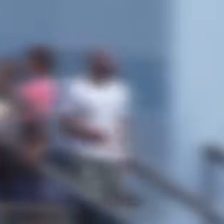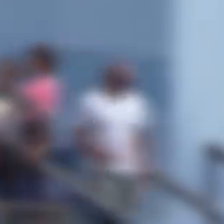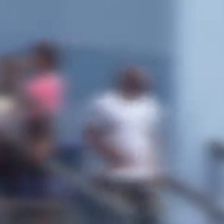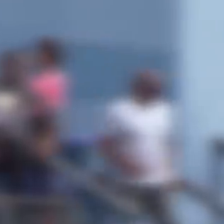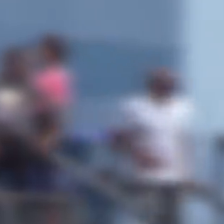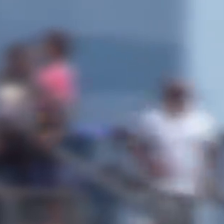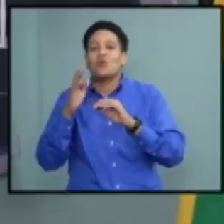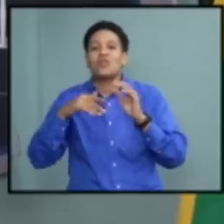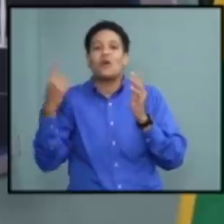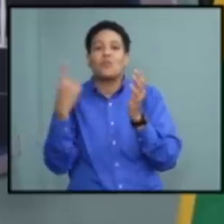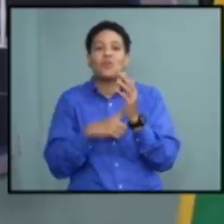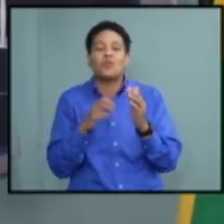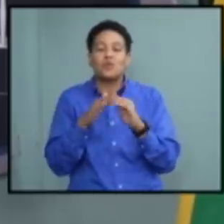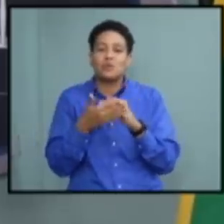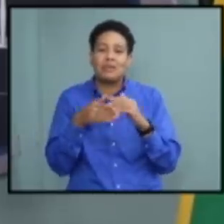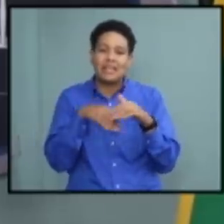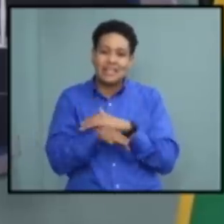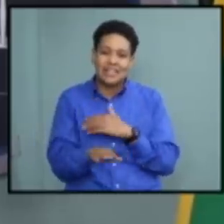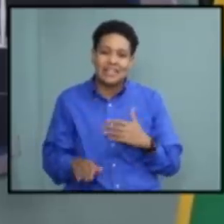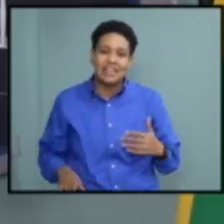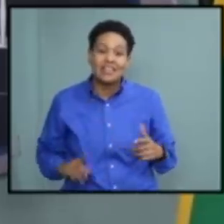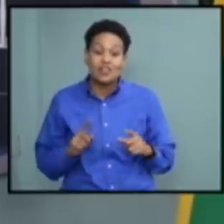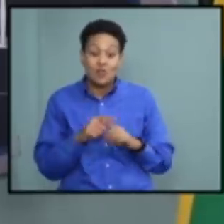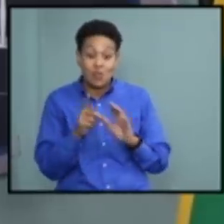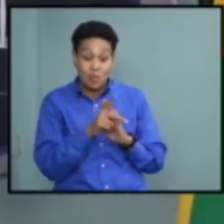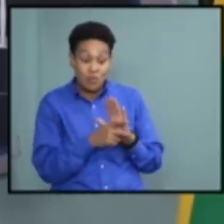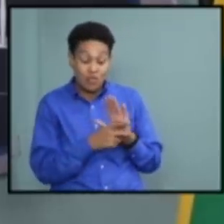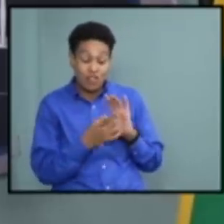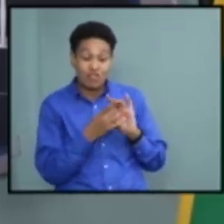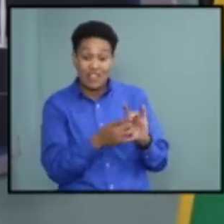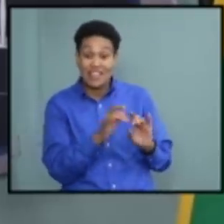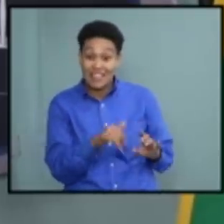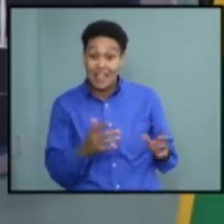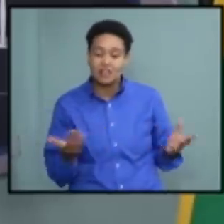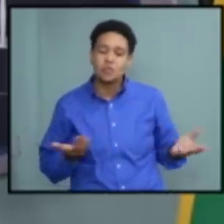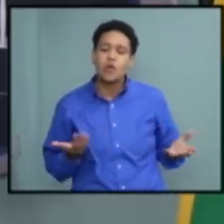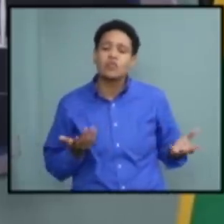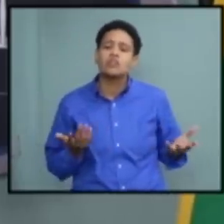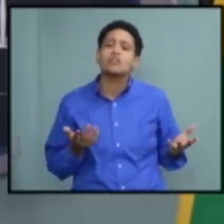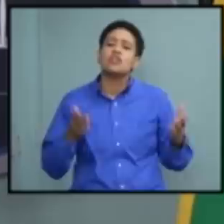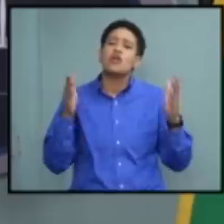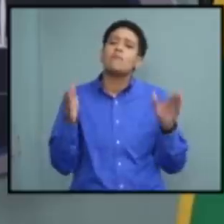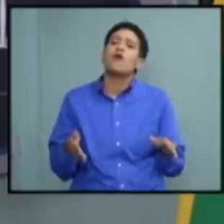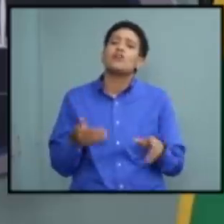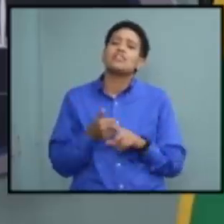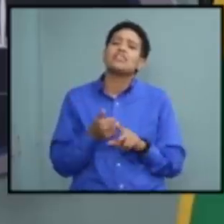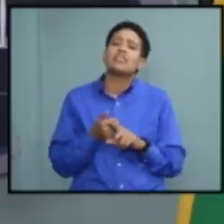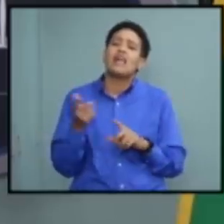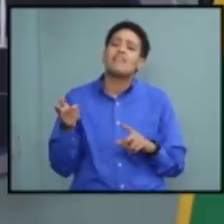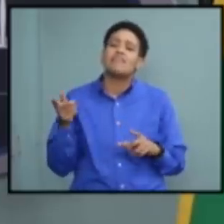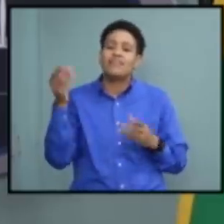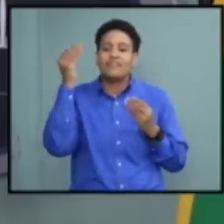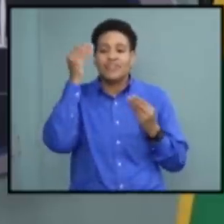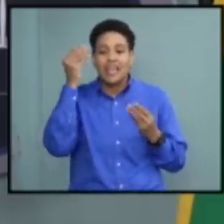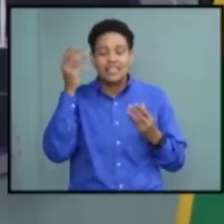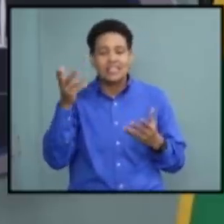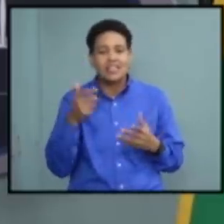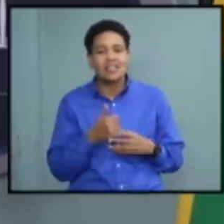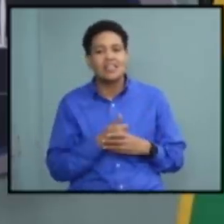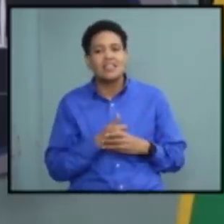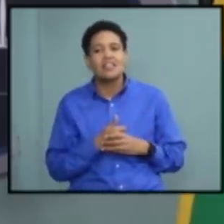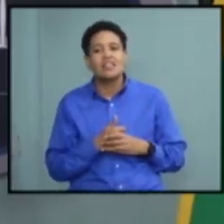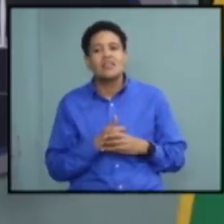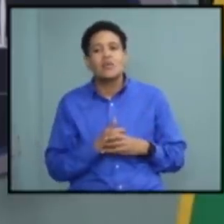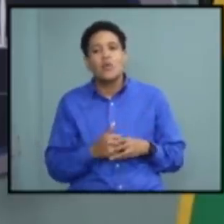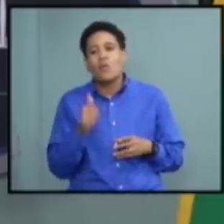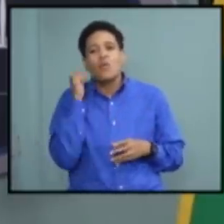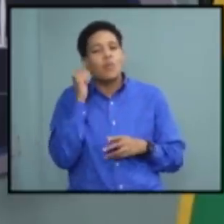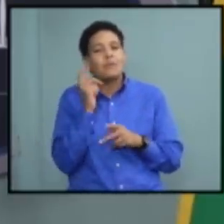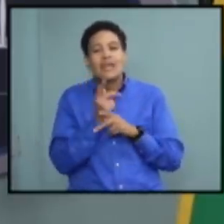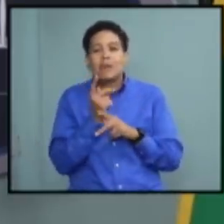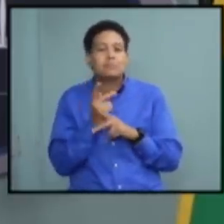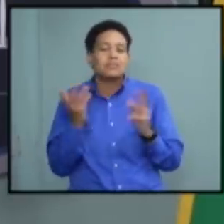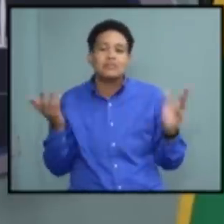the protocols around it is that the person's data would not be kept the